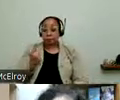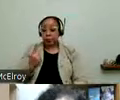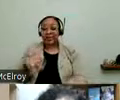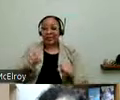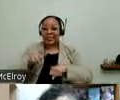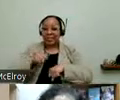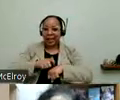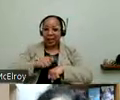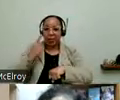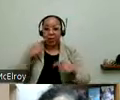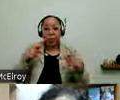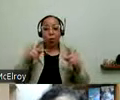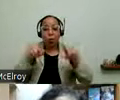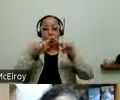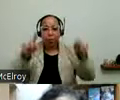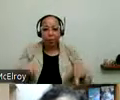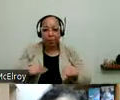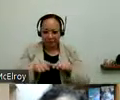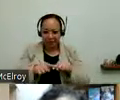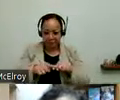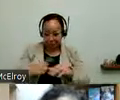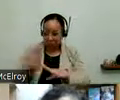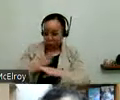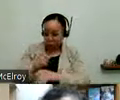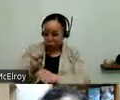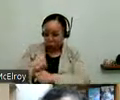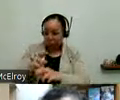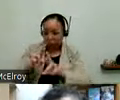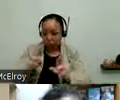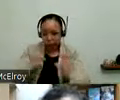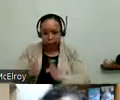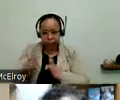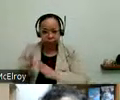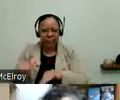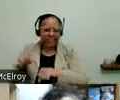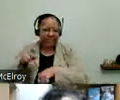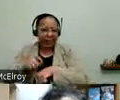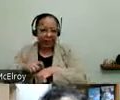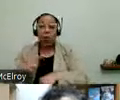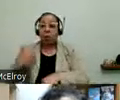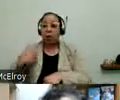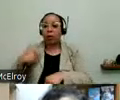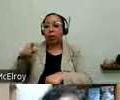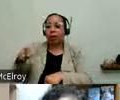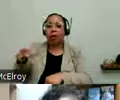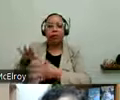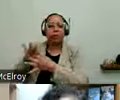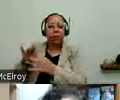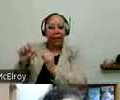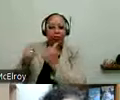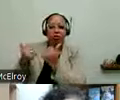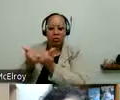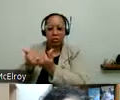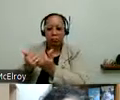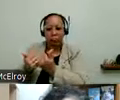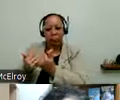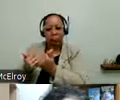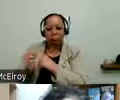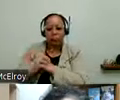get a permit and it takes time to line up the construction workers. And we